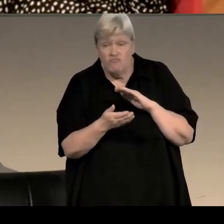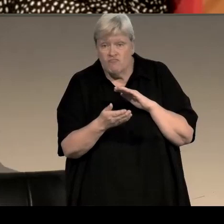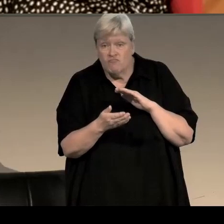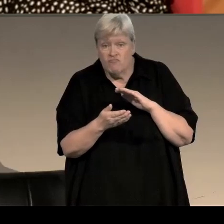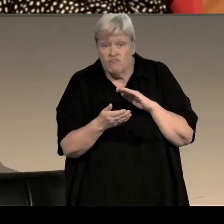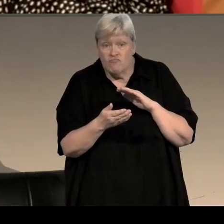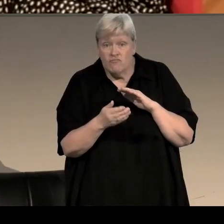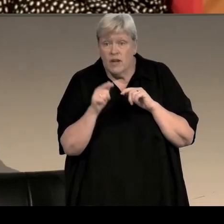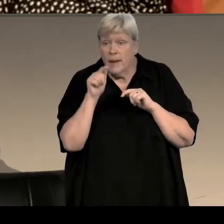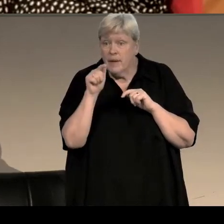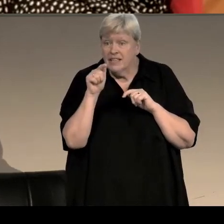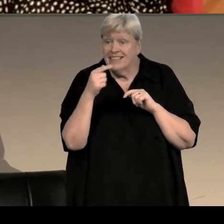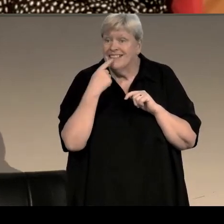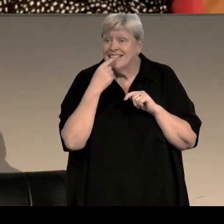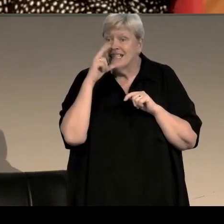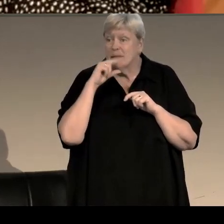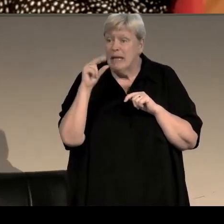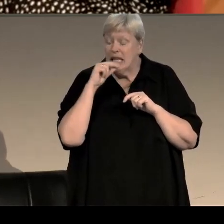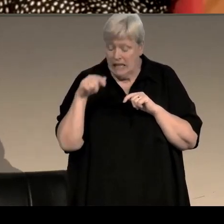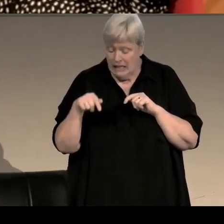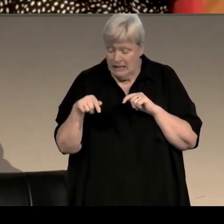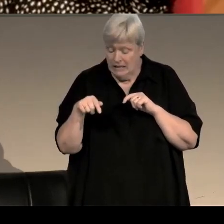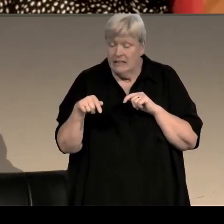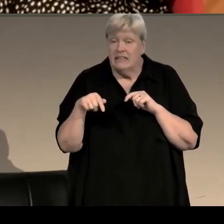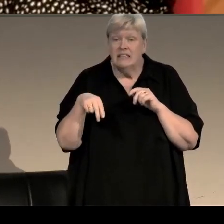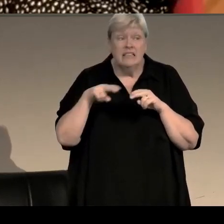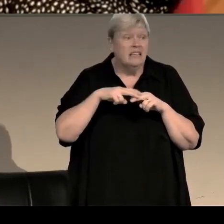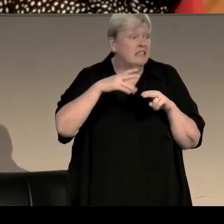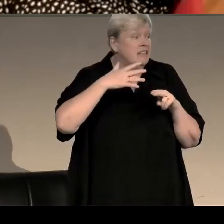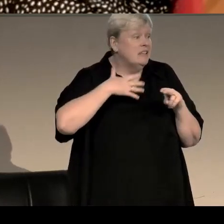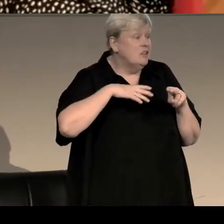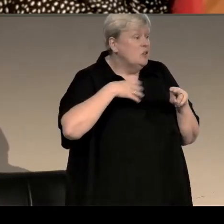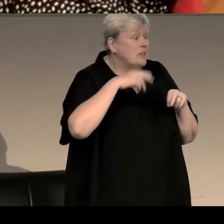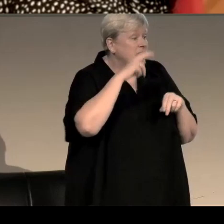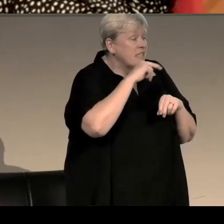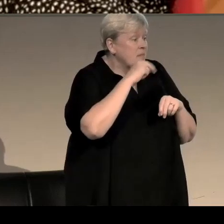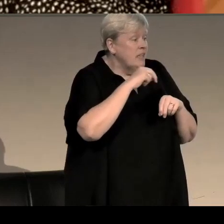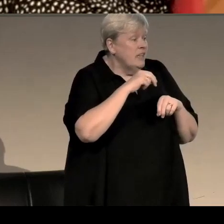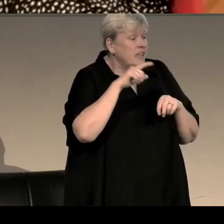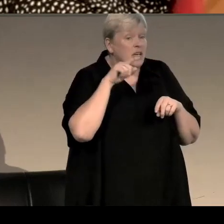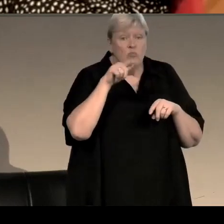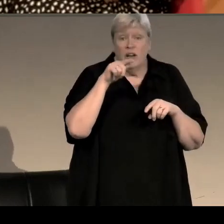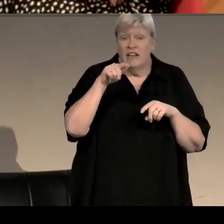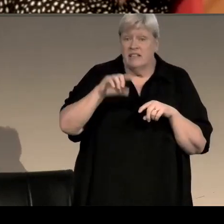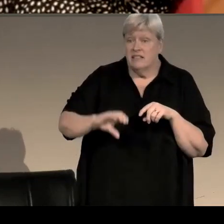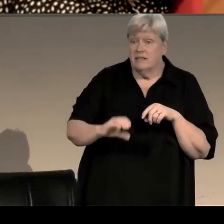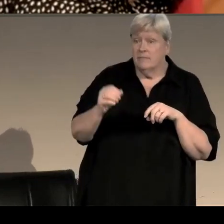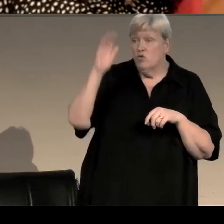there's a button that says "speak." I don't know if you can see that - If you just press that, if you raise your hand to show that you